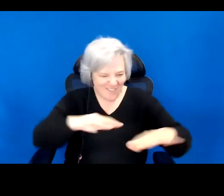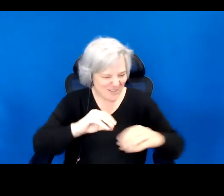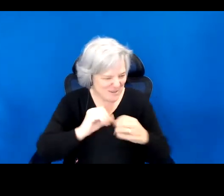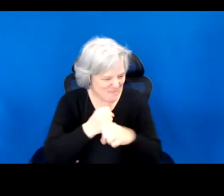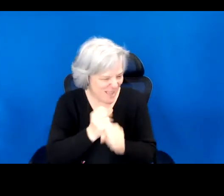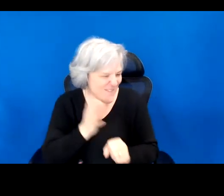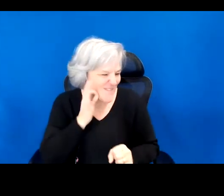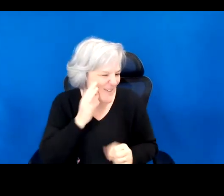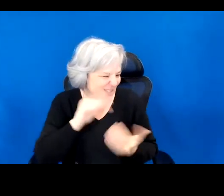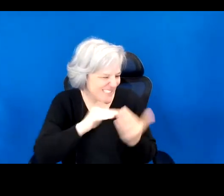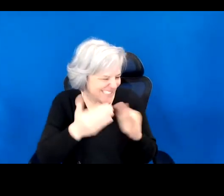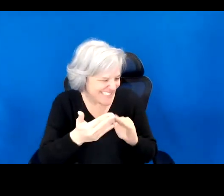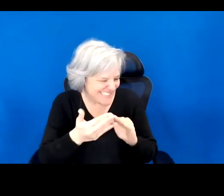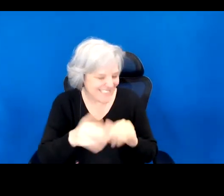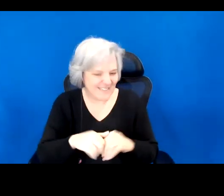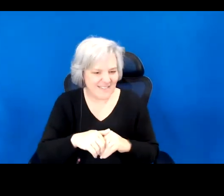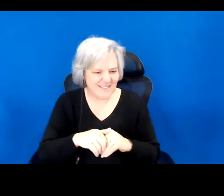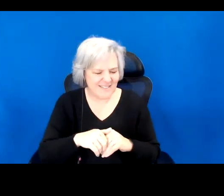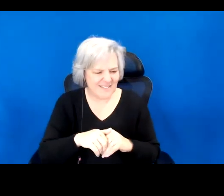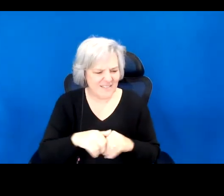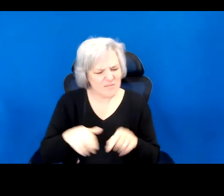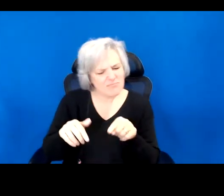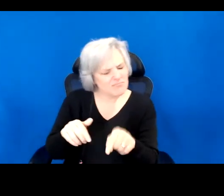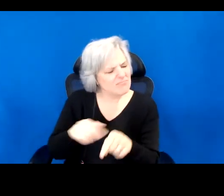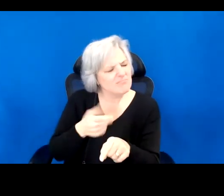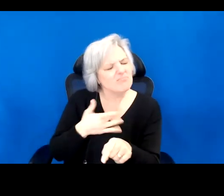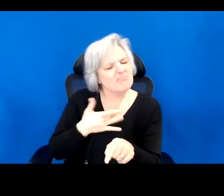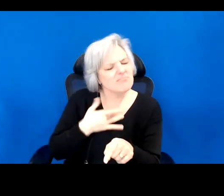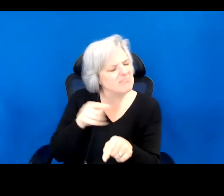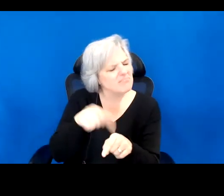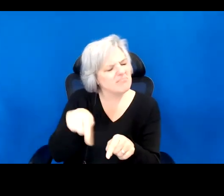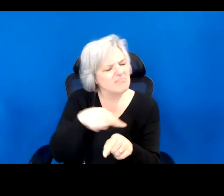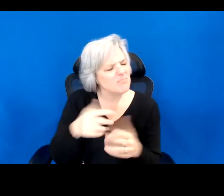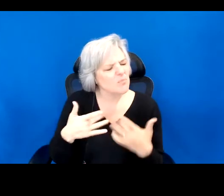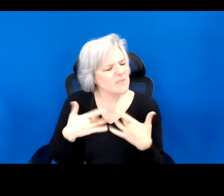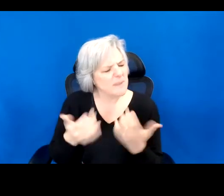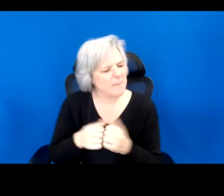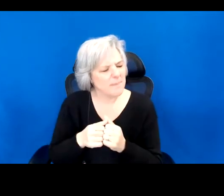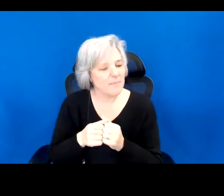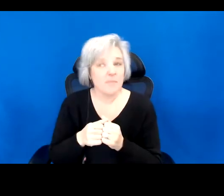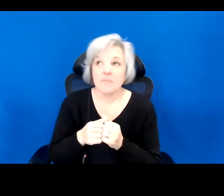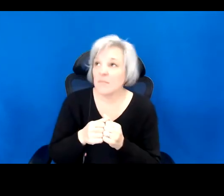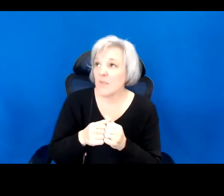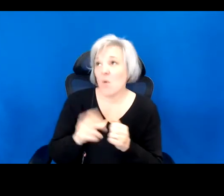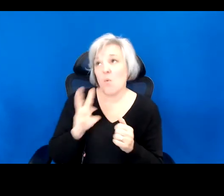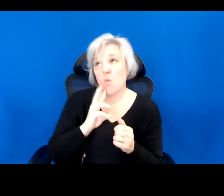What is happening in the scene, I ask. The rough waters and manatees are pushing